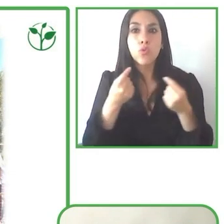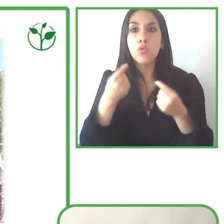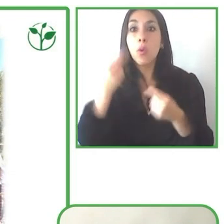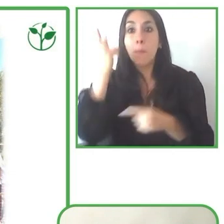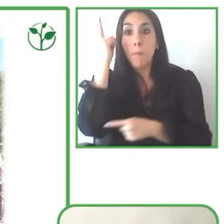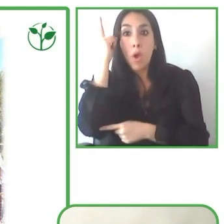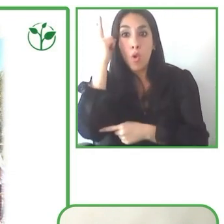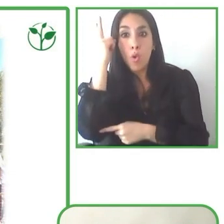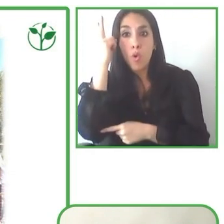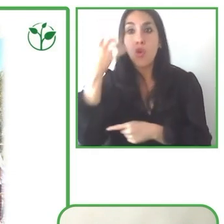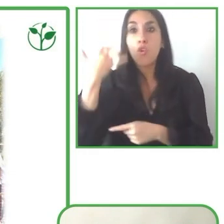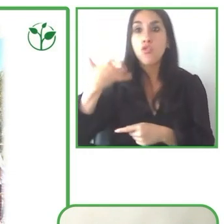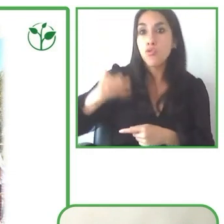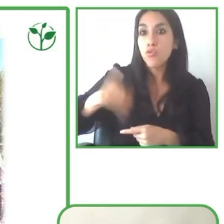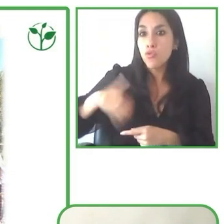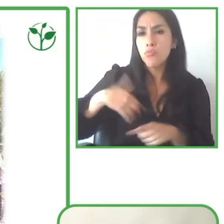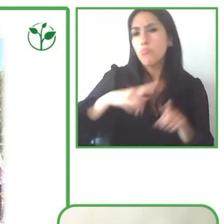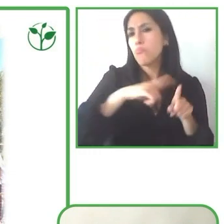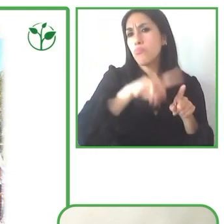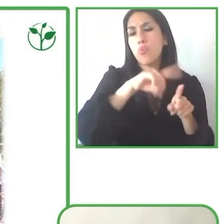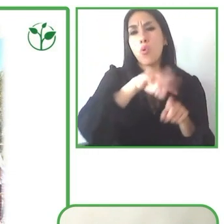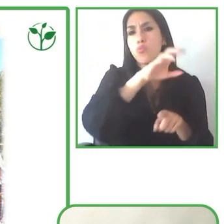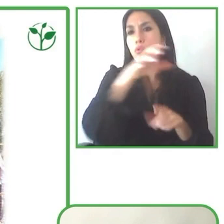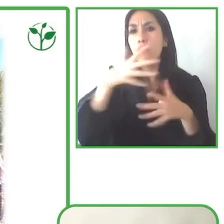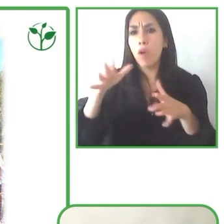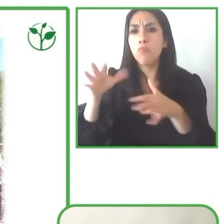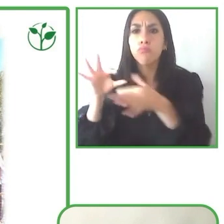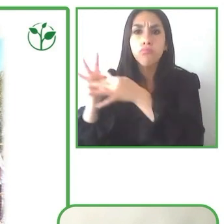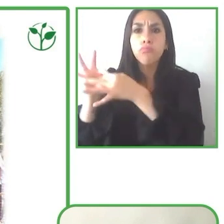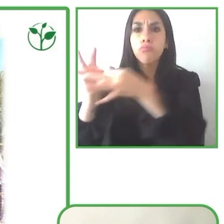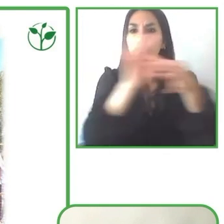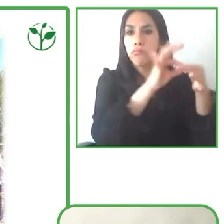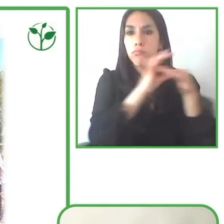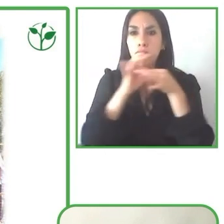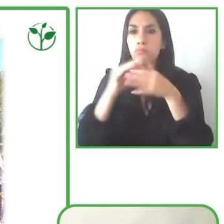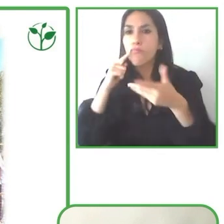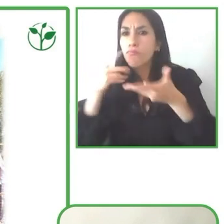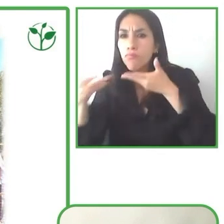through our strategic partners. We've been functioning since 2009,